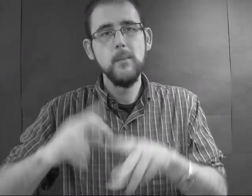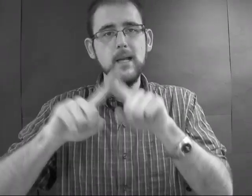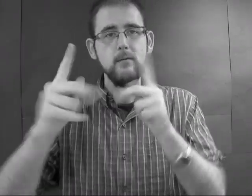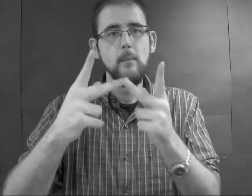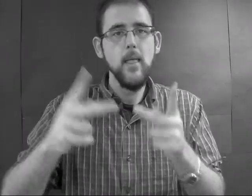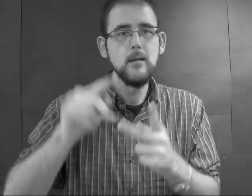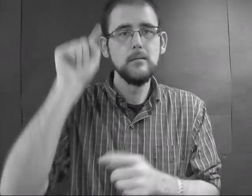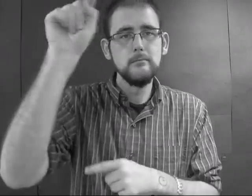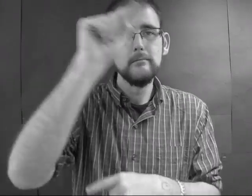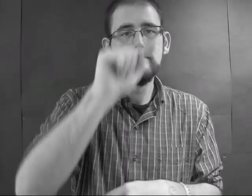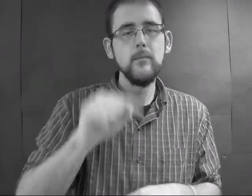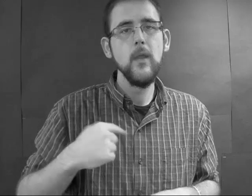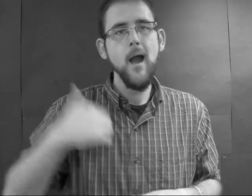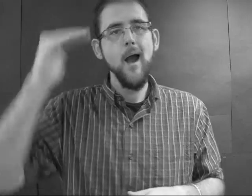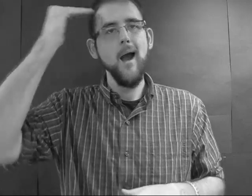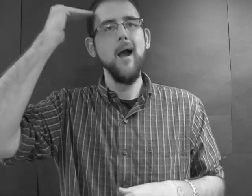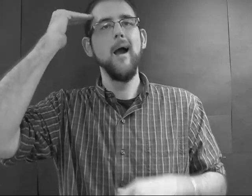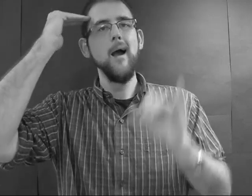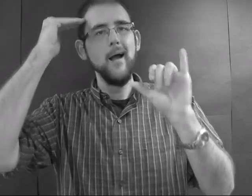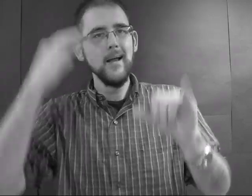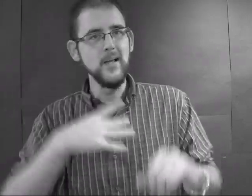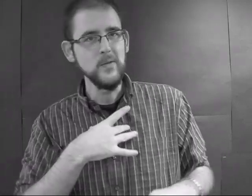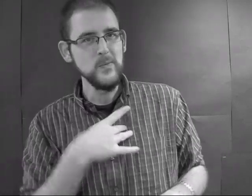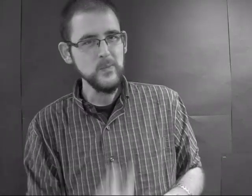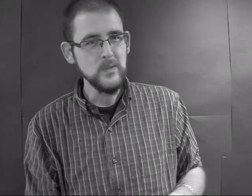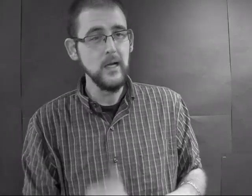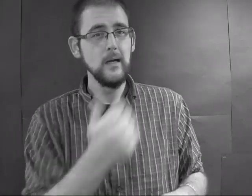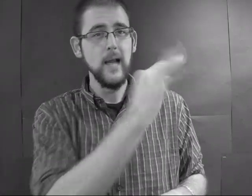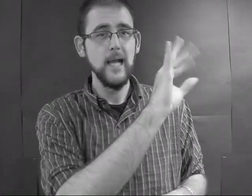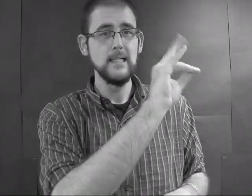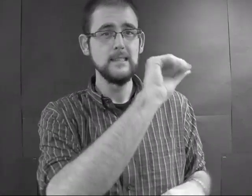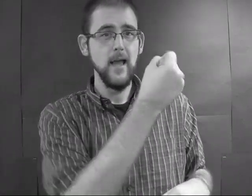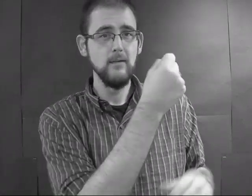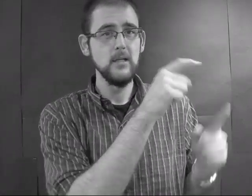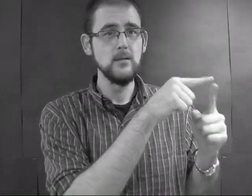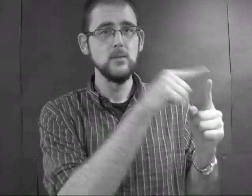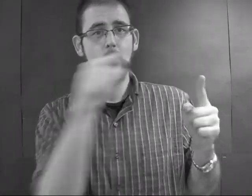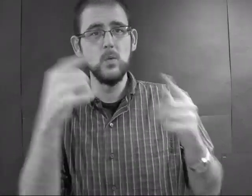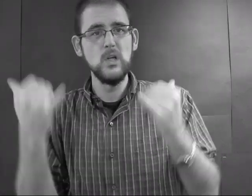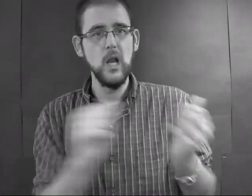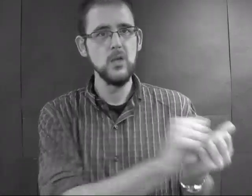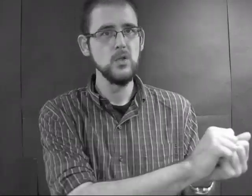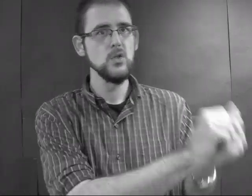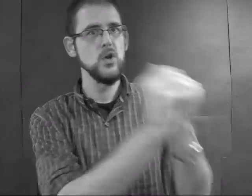names that I know, and it's interesting to see how it's changed